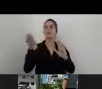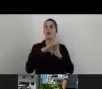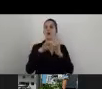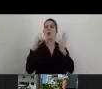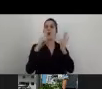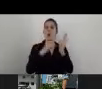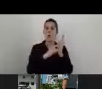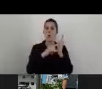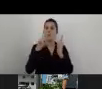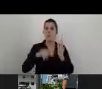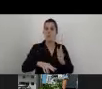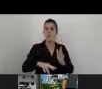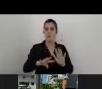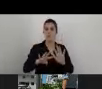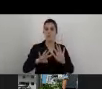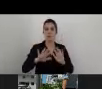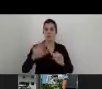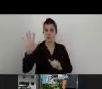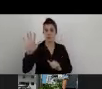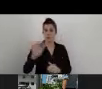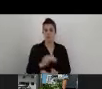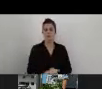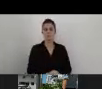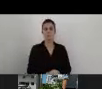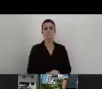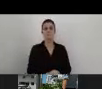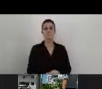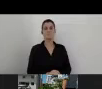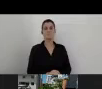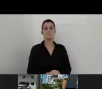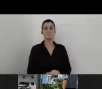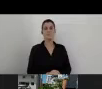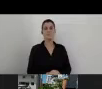and the first pilot stage